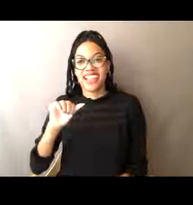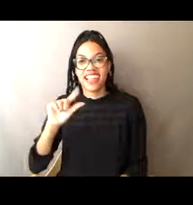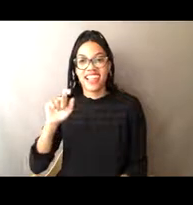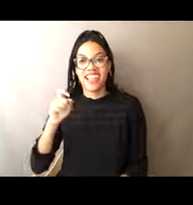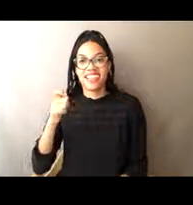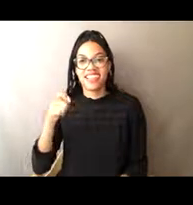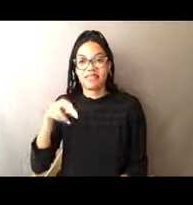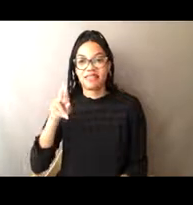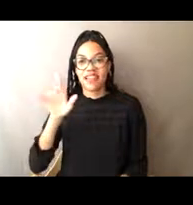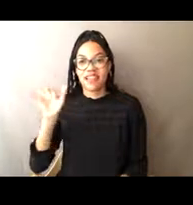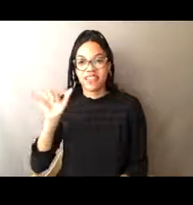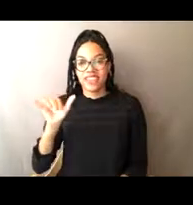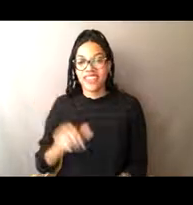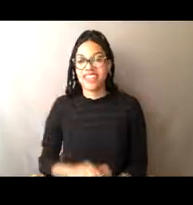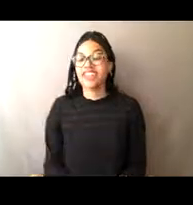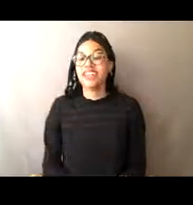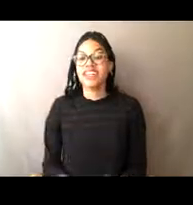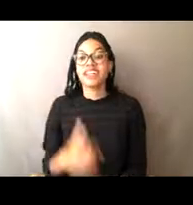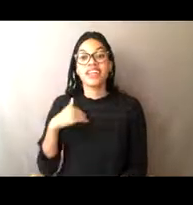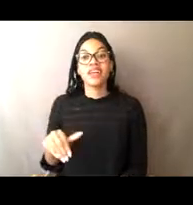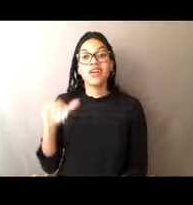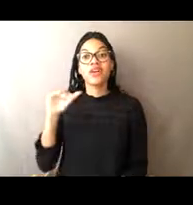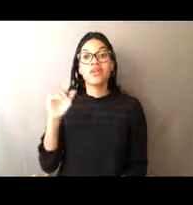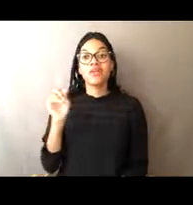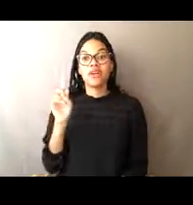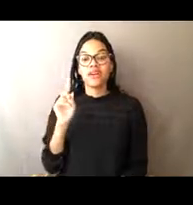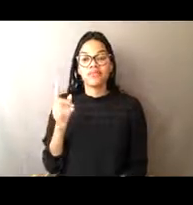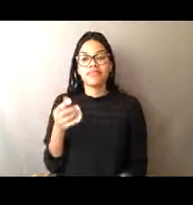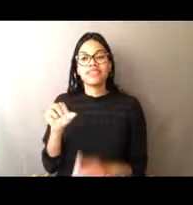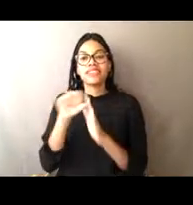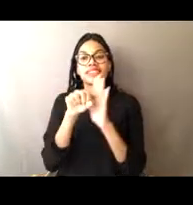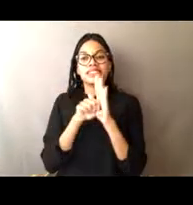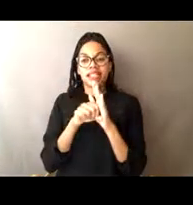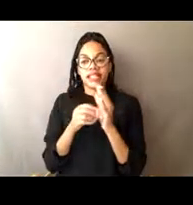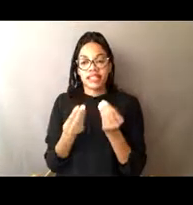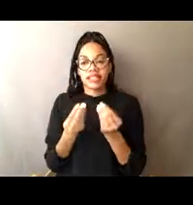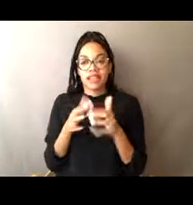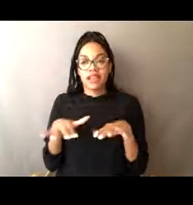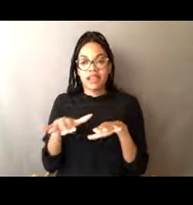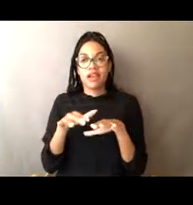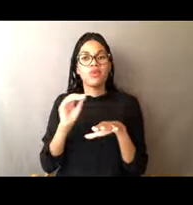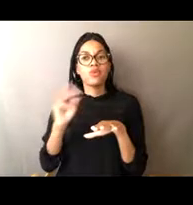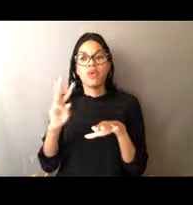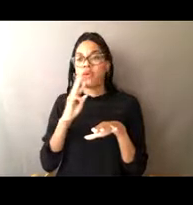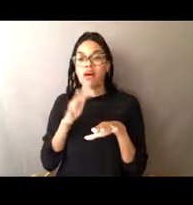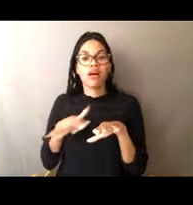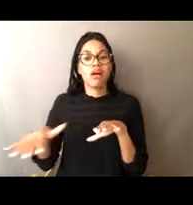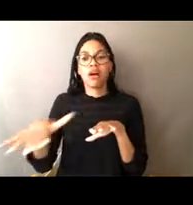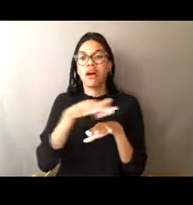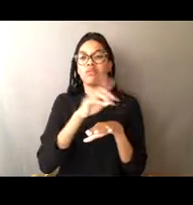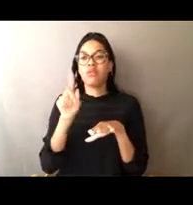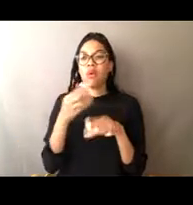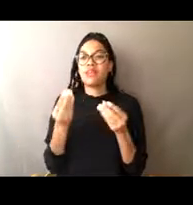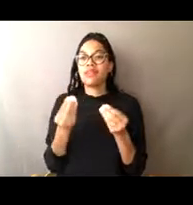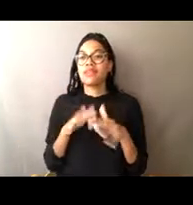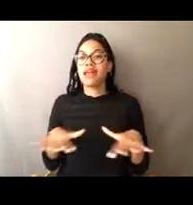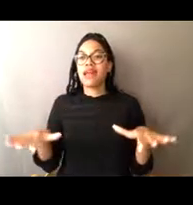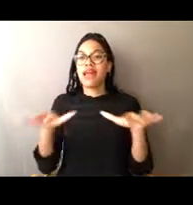So I grew up in a landlocked state in Colorado. I was lucky enough to grow up